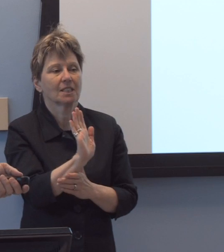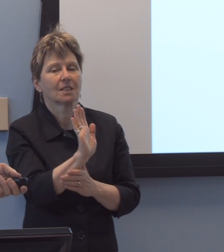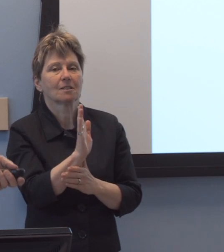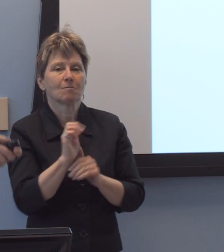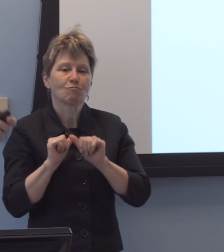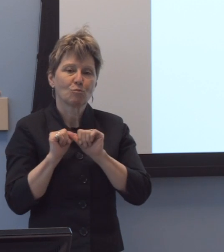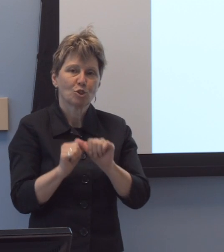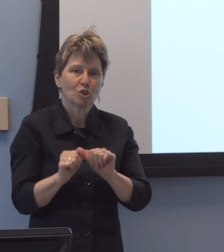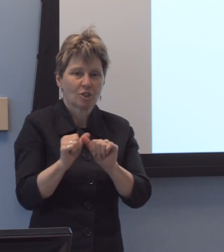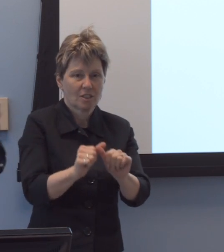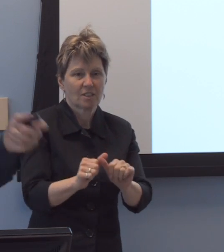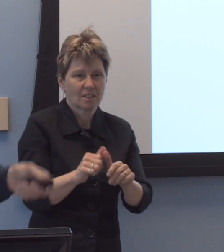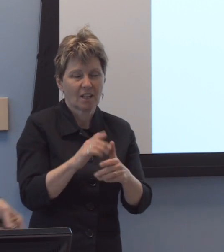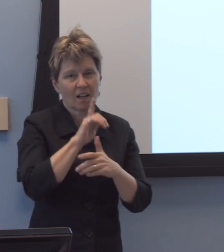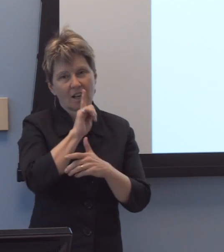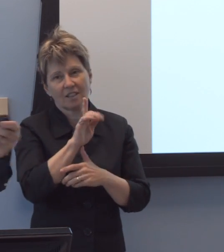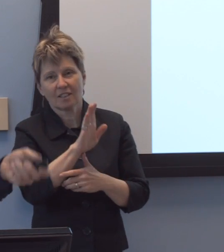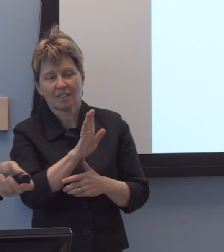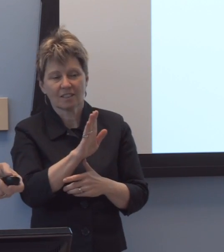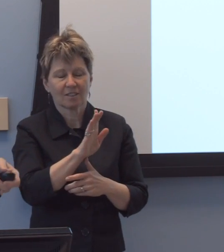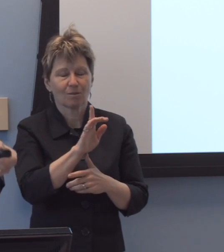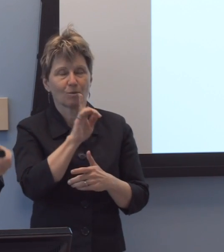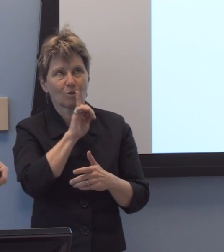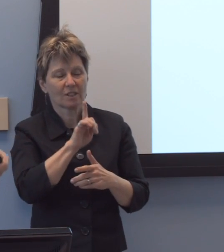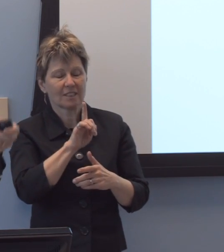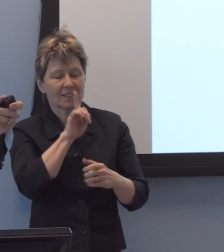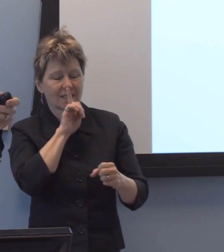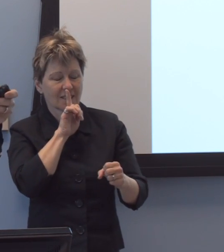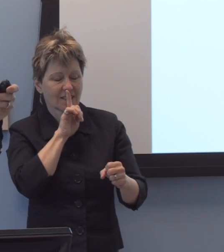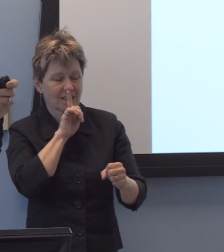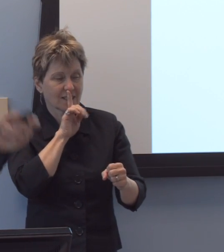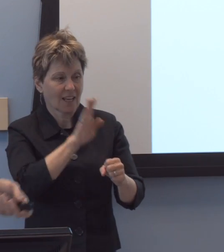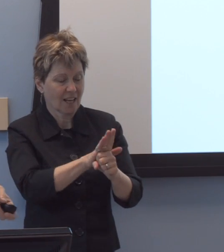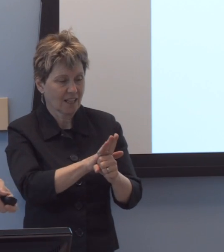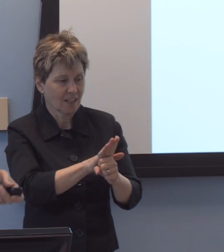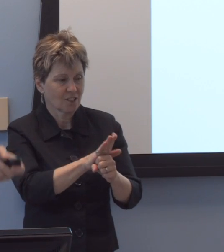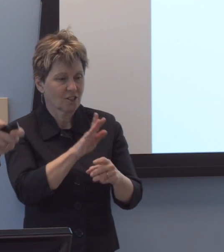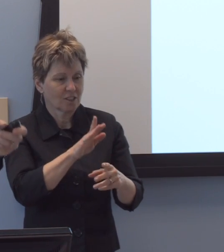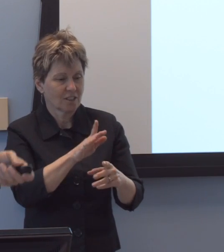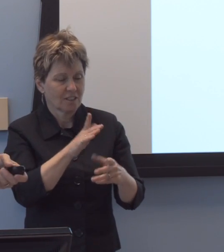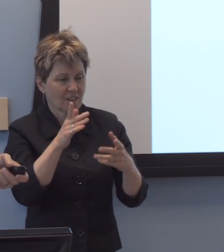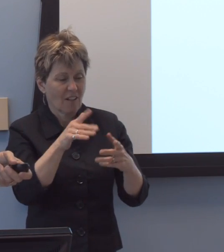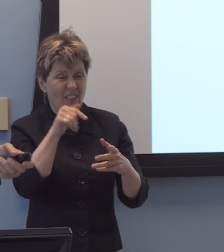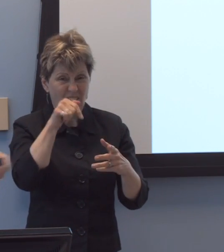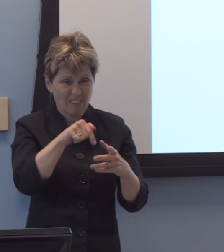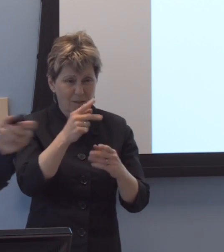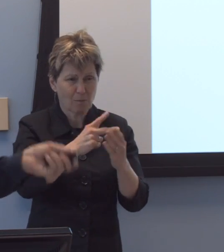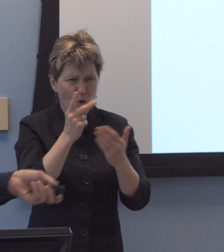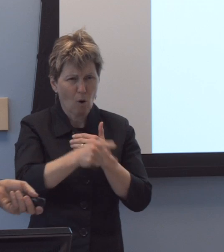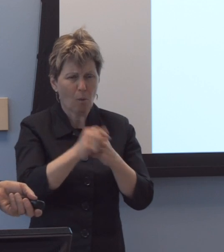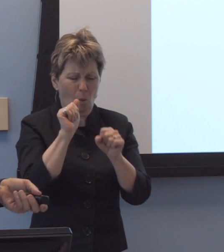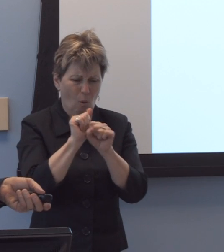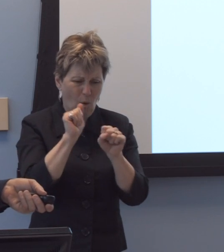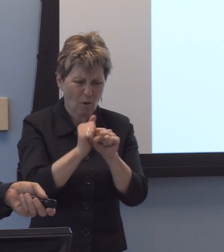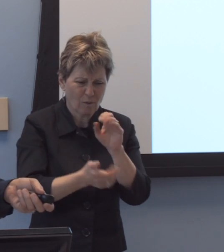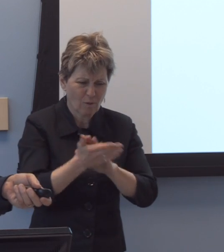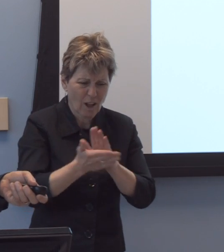and actually his dedication to this, in the sense that he worked and ran this program for seven years without any budget.